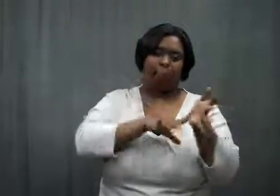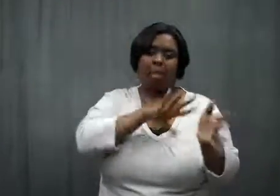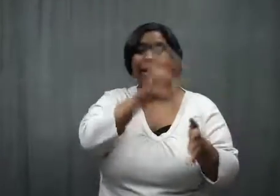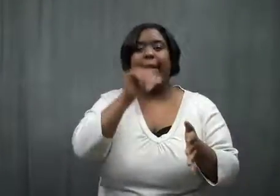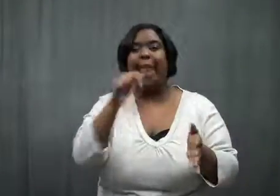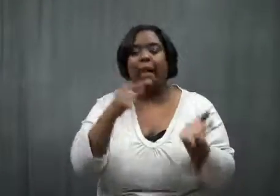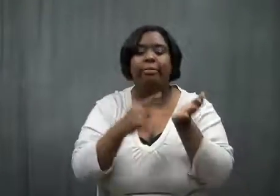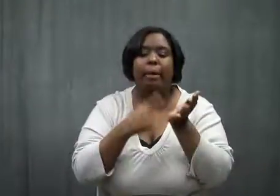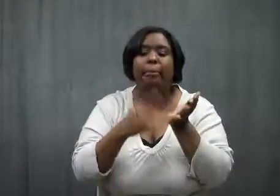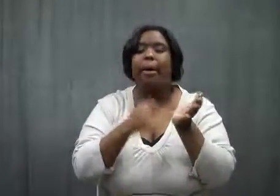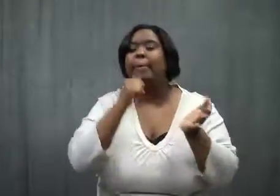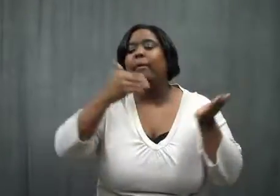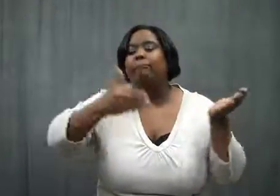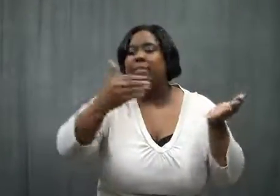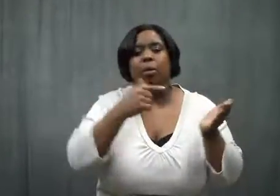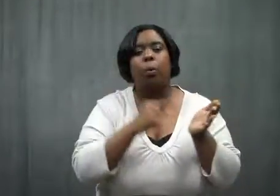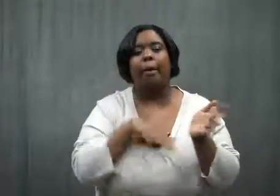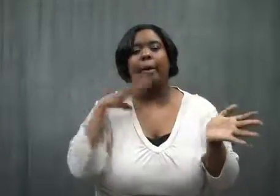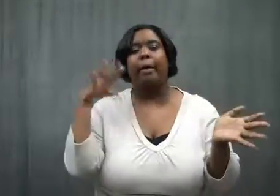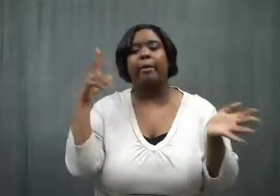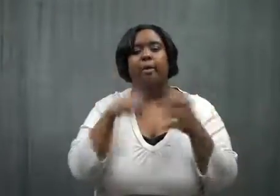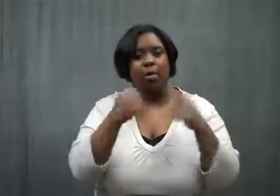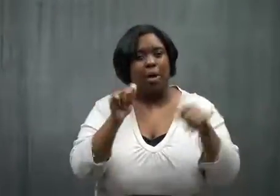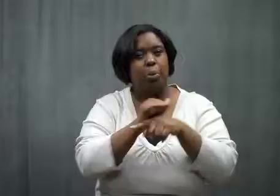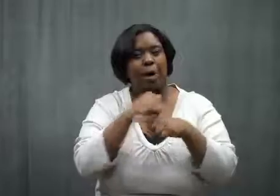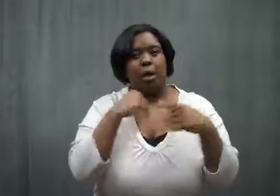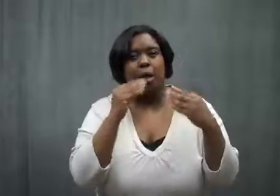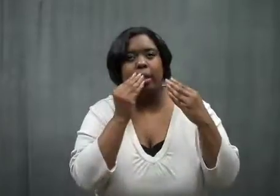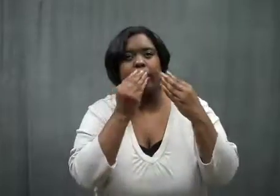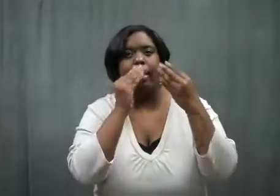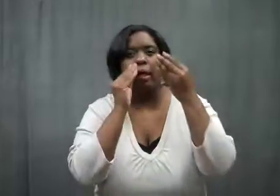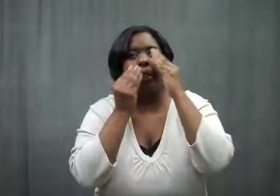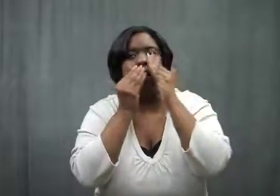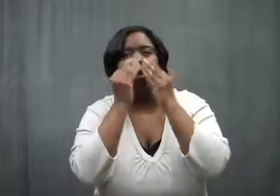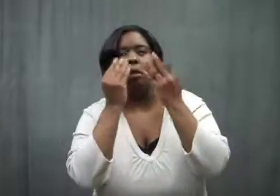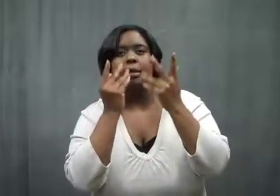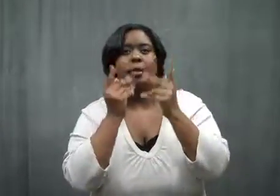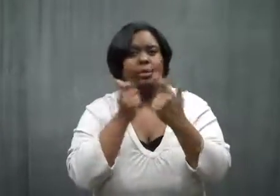Not sometimes, not every now and then, just once in a great while I'd practice.